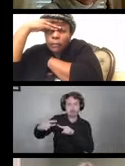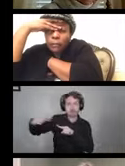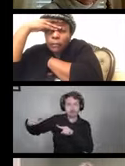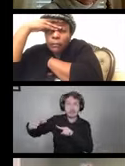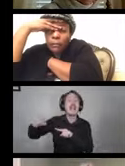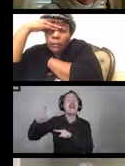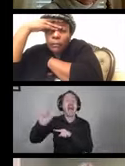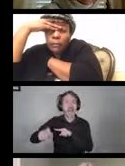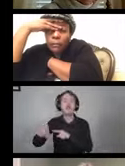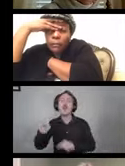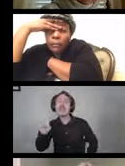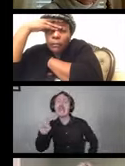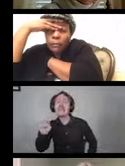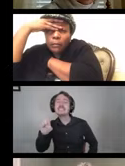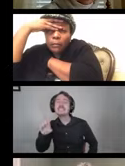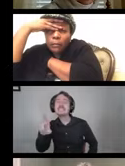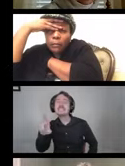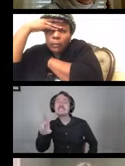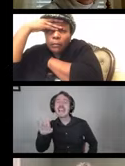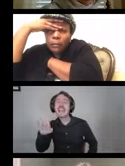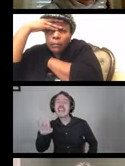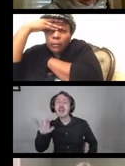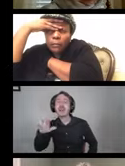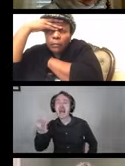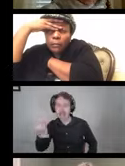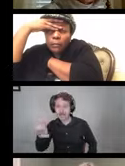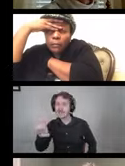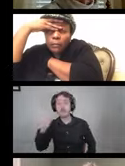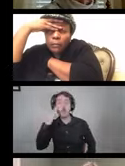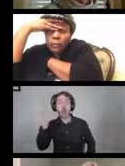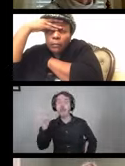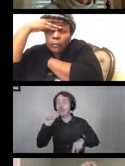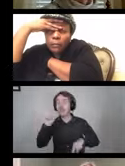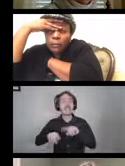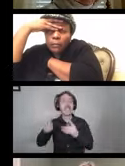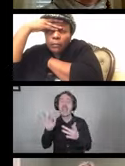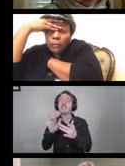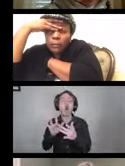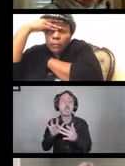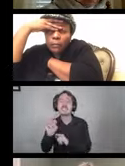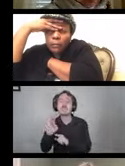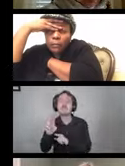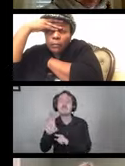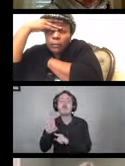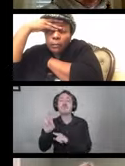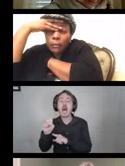That's because the devices should not contact mucus membranes or get used inside the body.